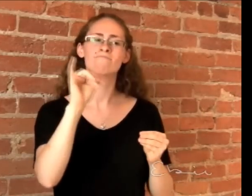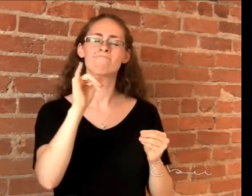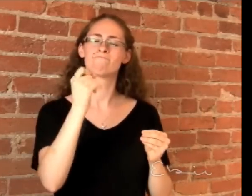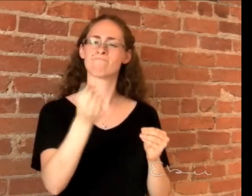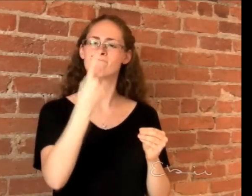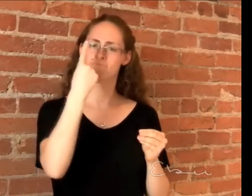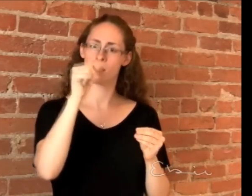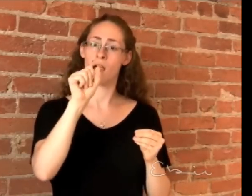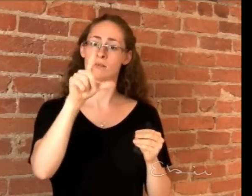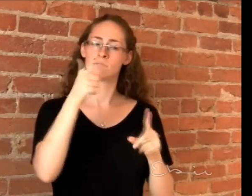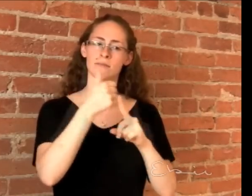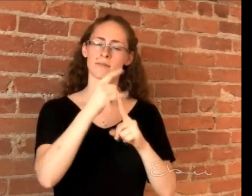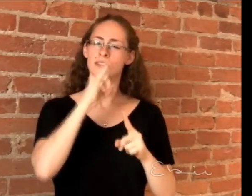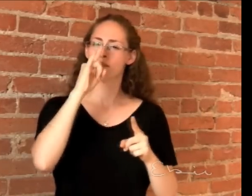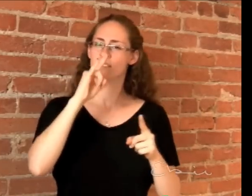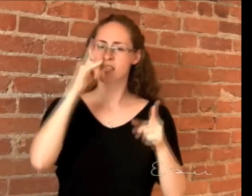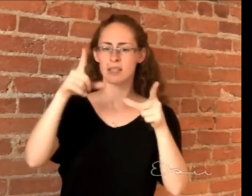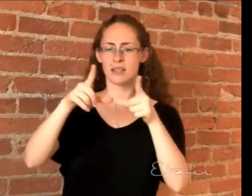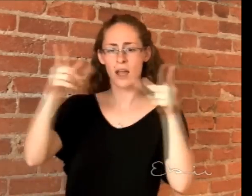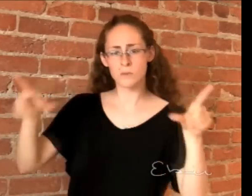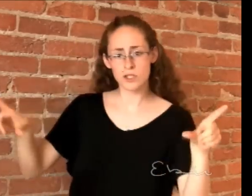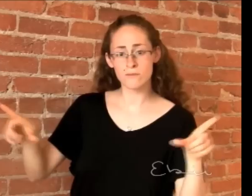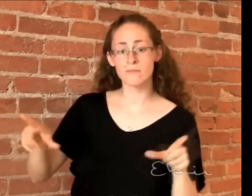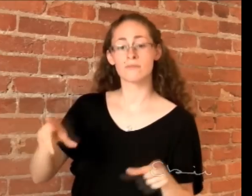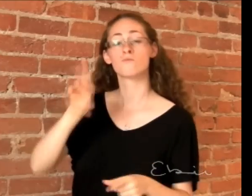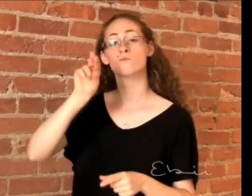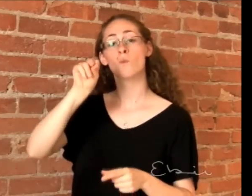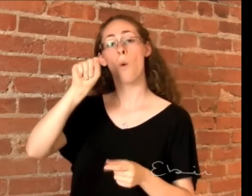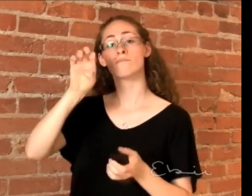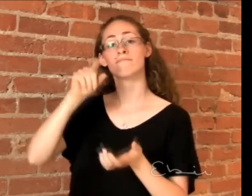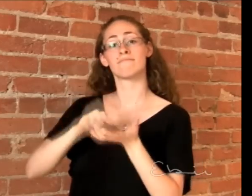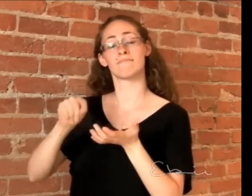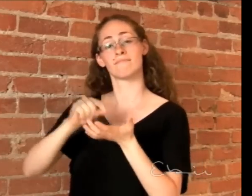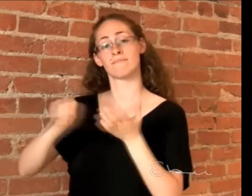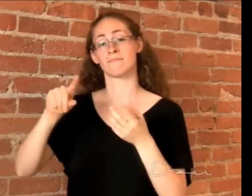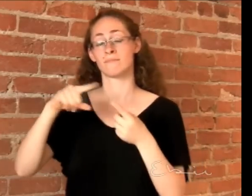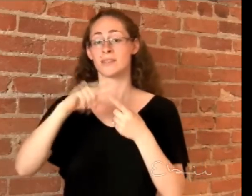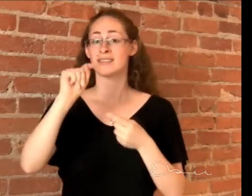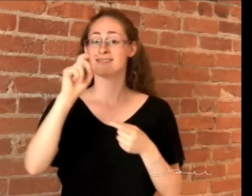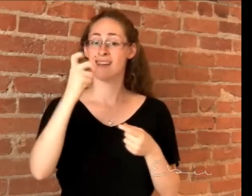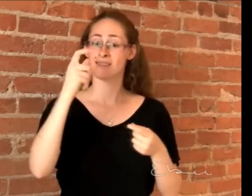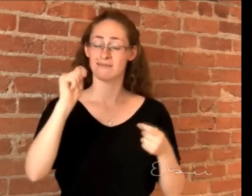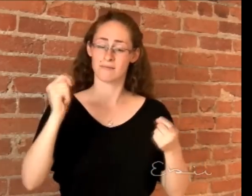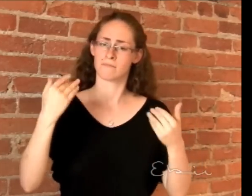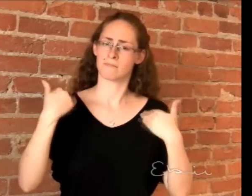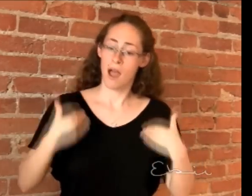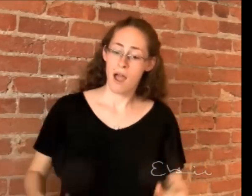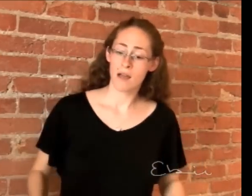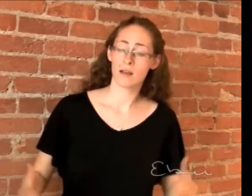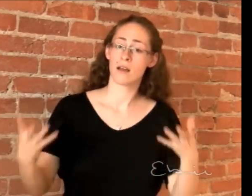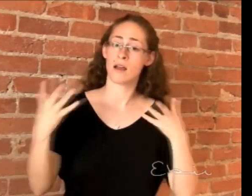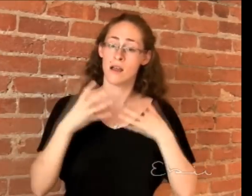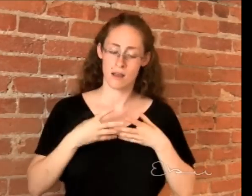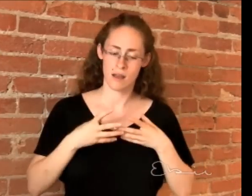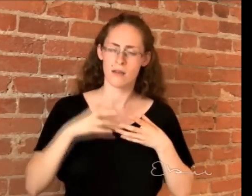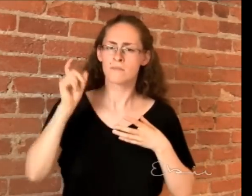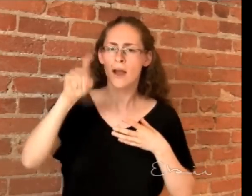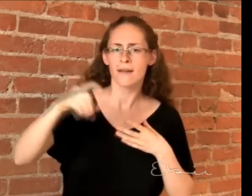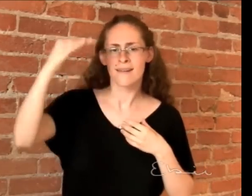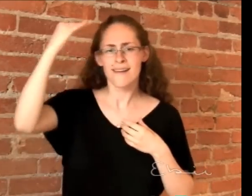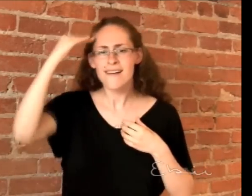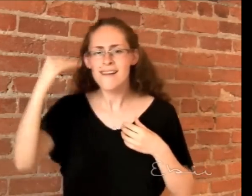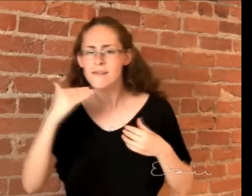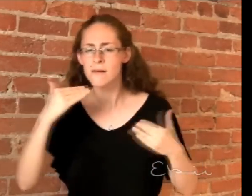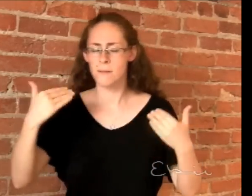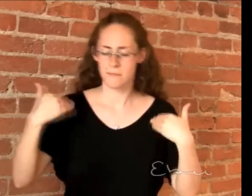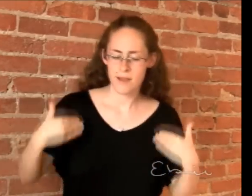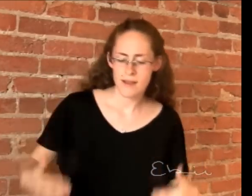respect and understanding that ASL is a sophisticated language. Rose (2006) wrote text must be instilled in